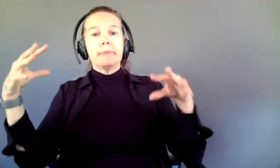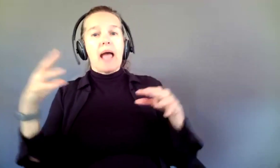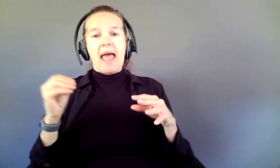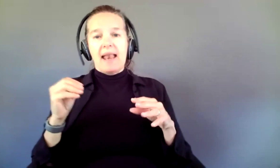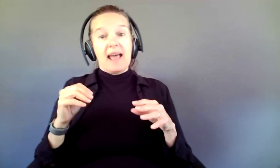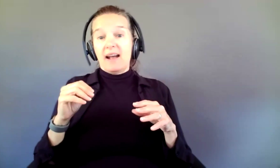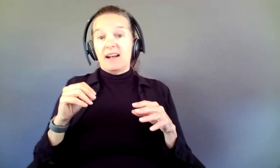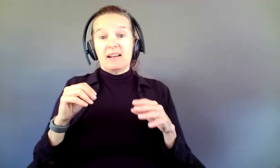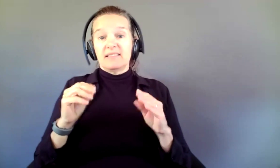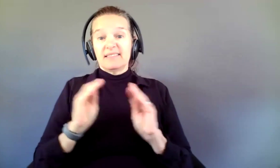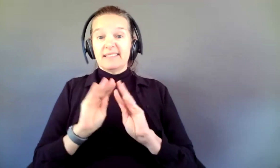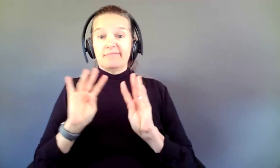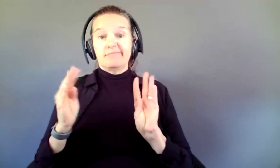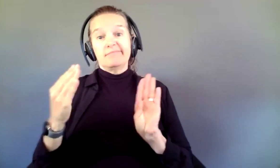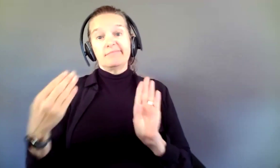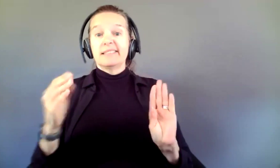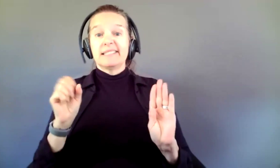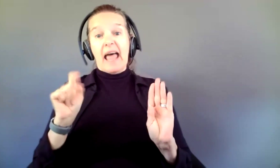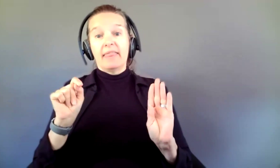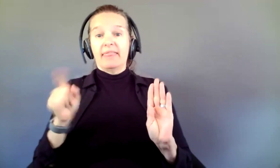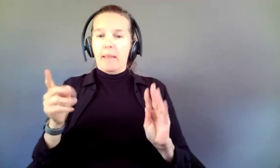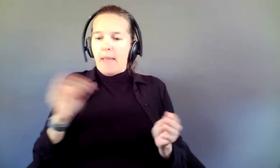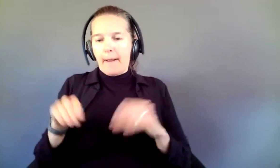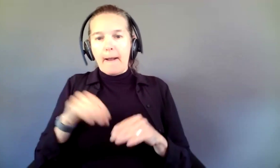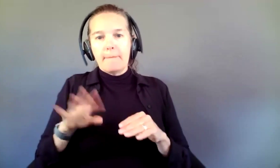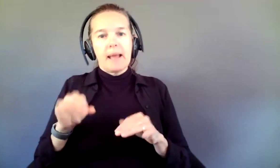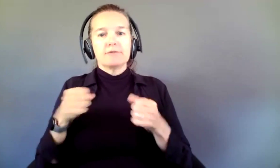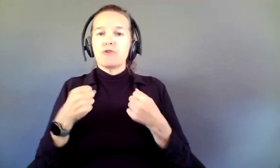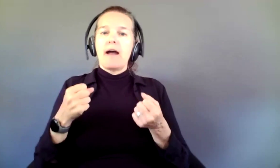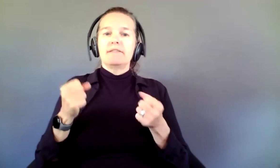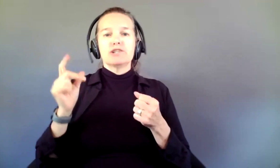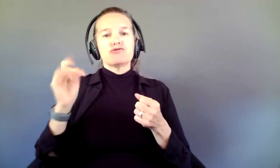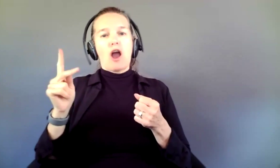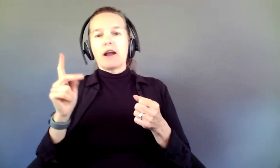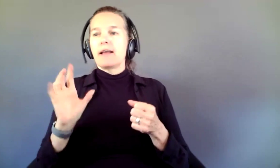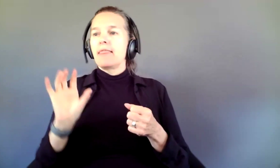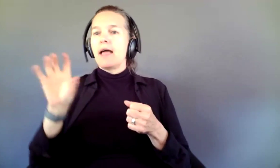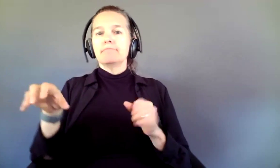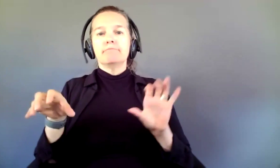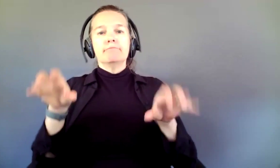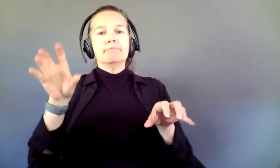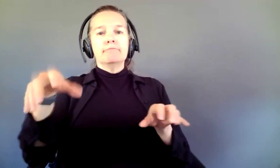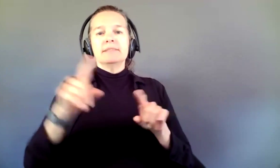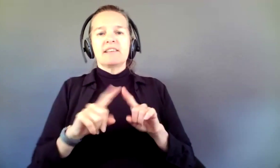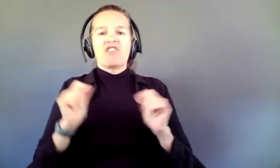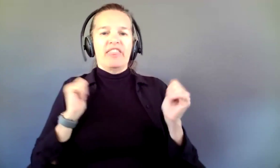and drive around in a truck, and they perform primarily in theater spaces. Other plays are very